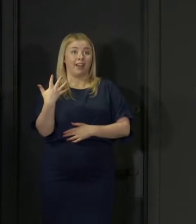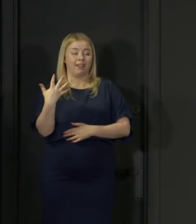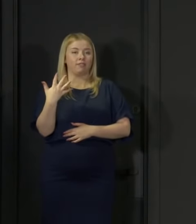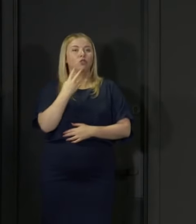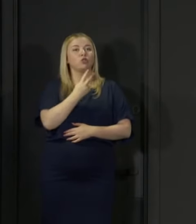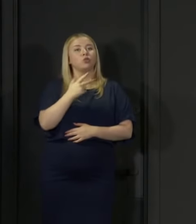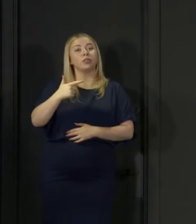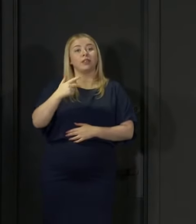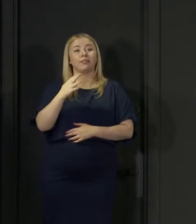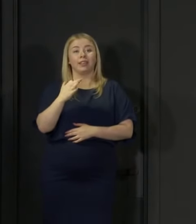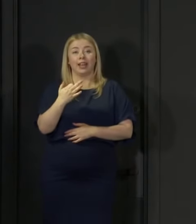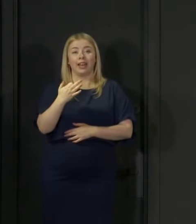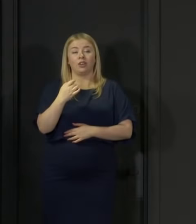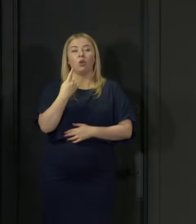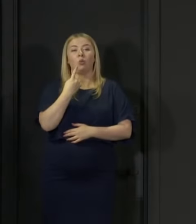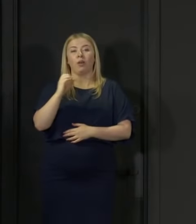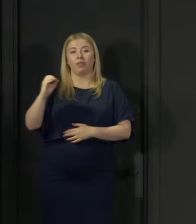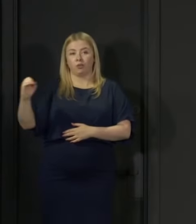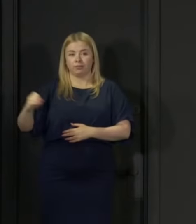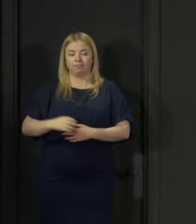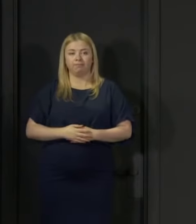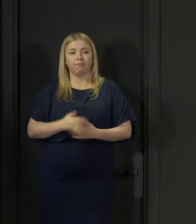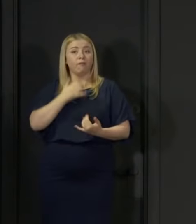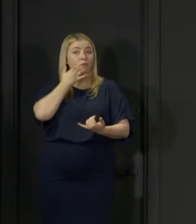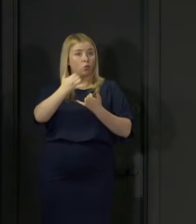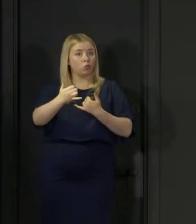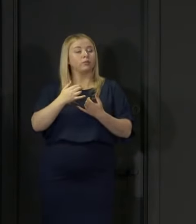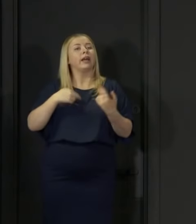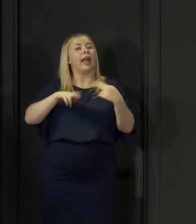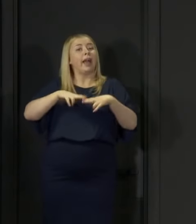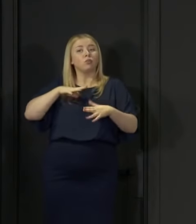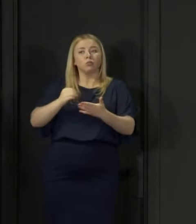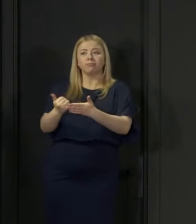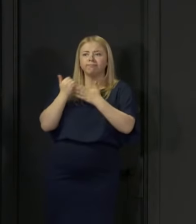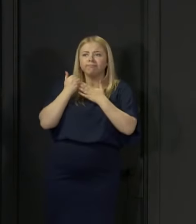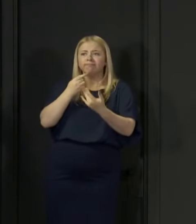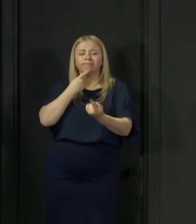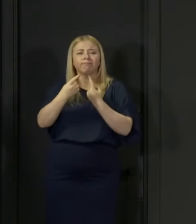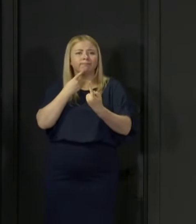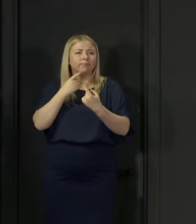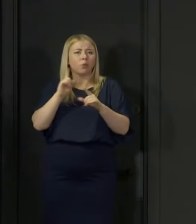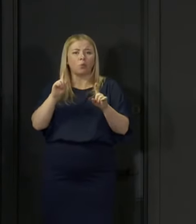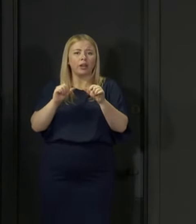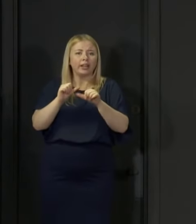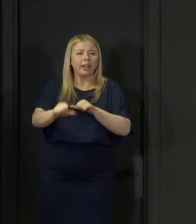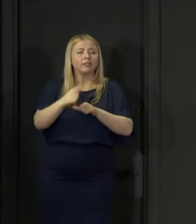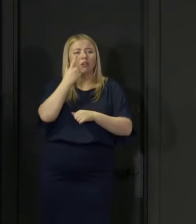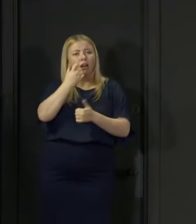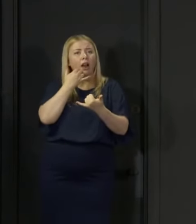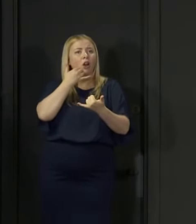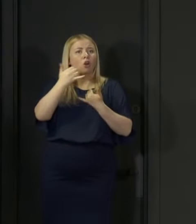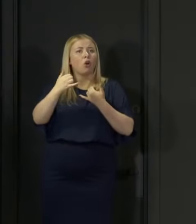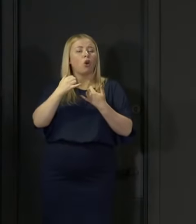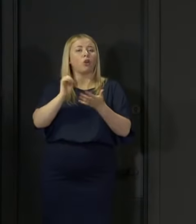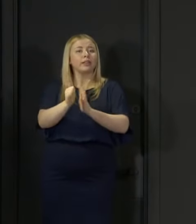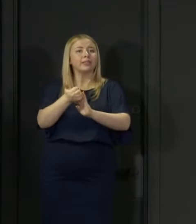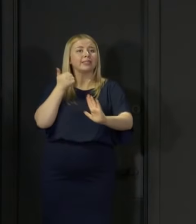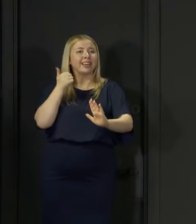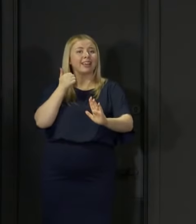Alternatively, if you want advice or information about what comes next you can call Skills Development Scotland's dedicated helpline.